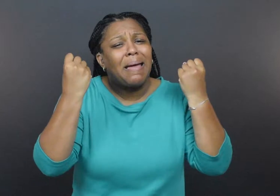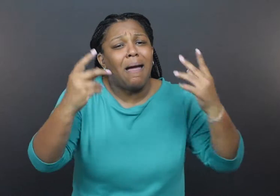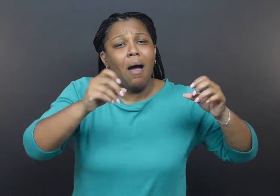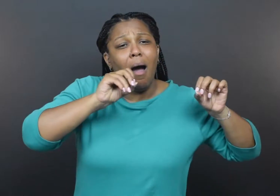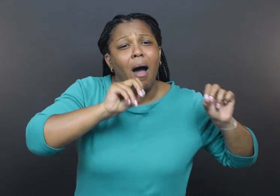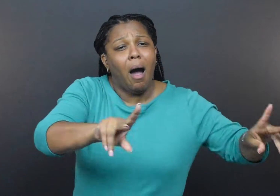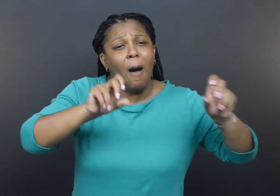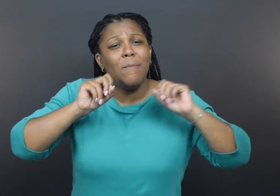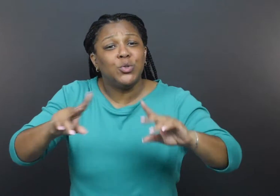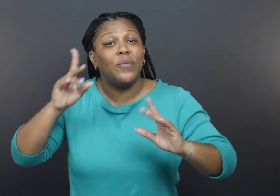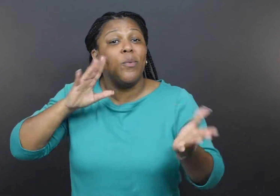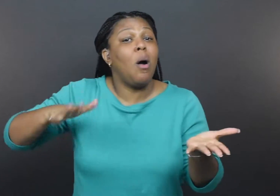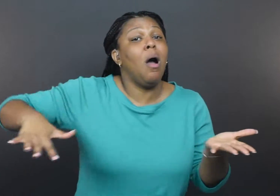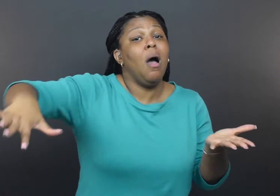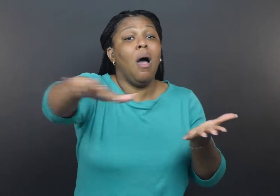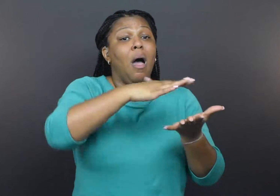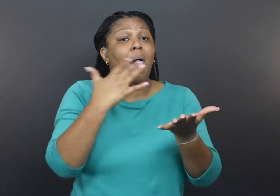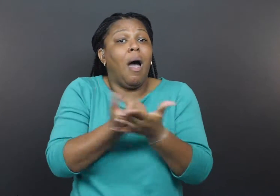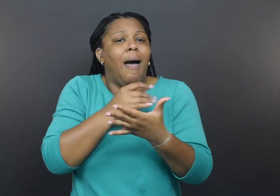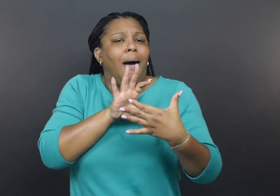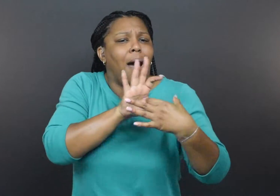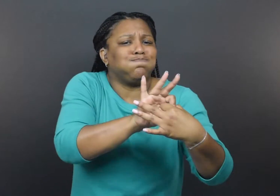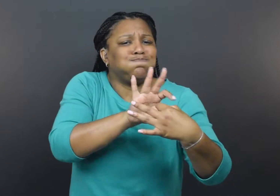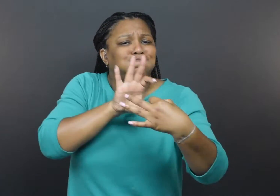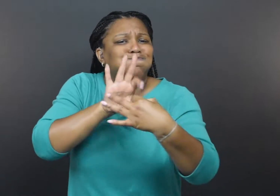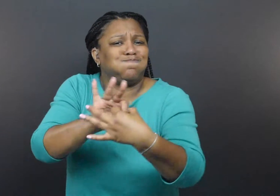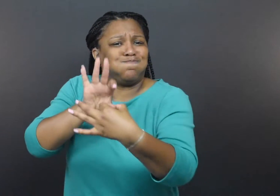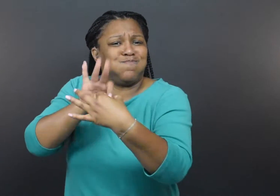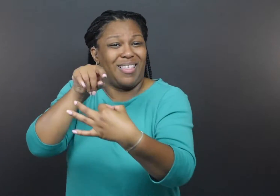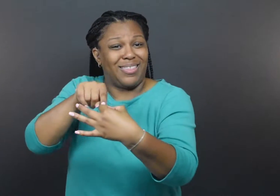the connections that had been built in communities across our state.